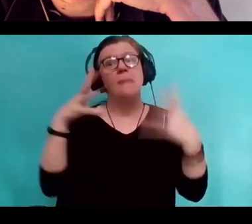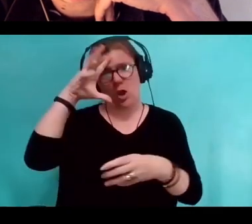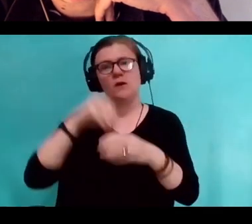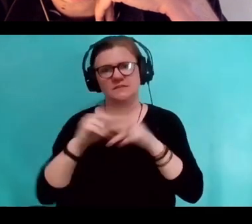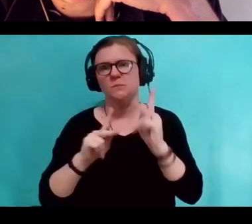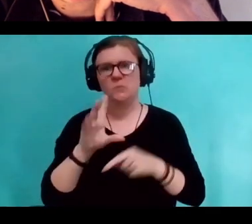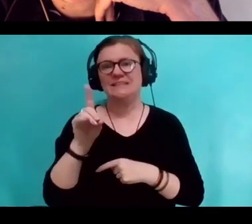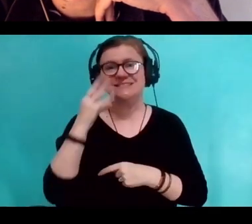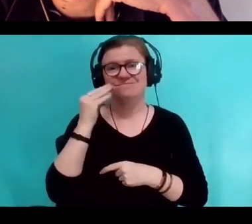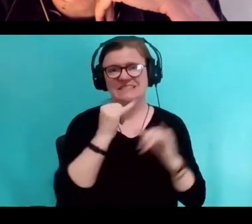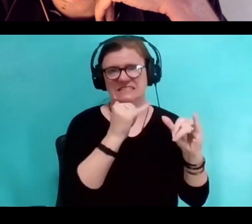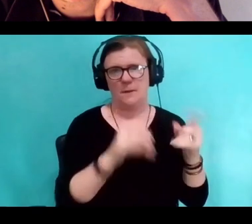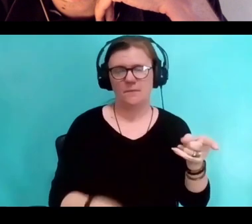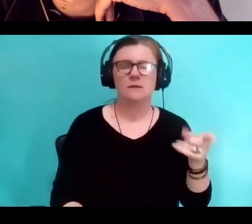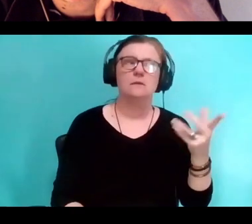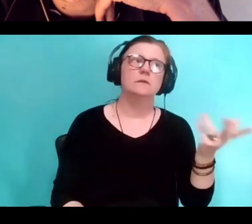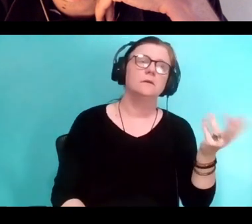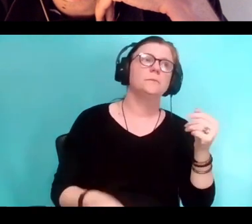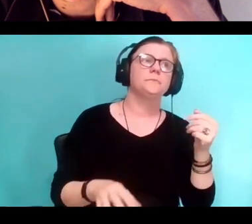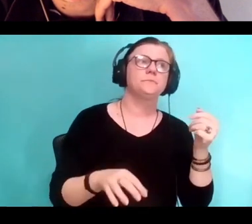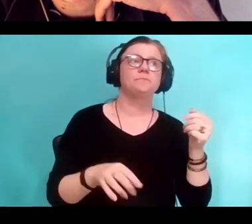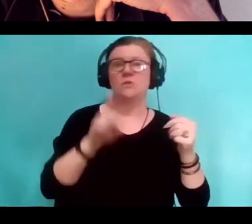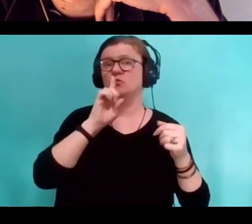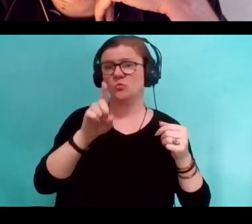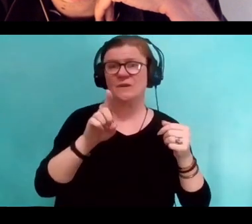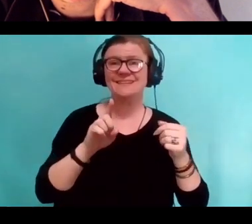And so the first people fighting were parents.